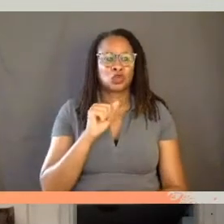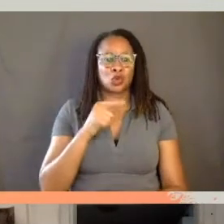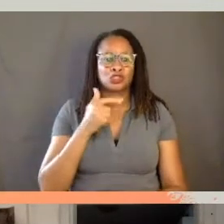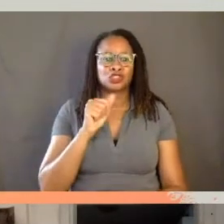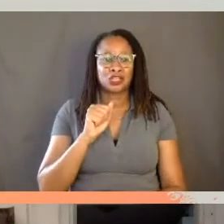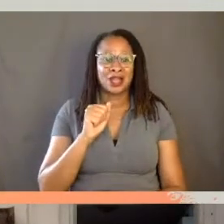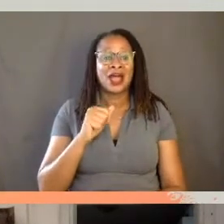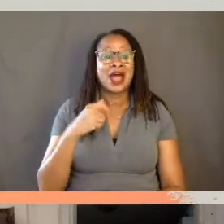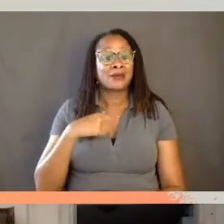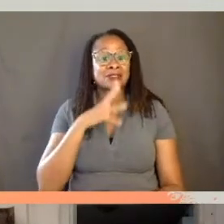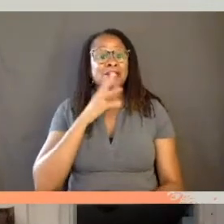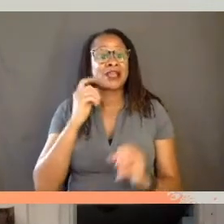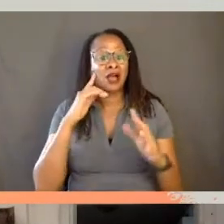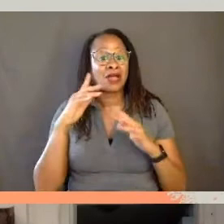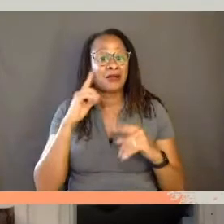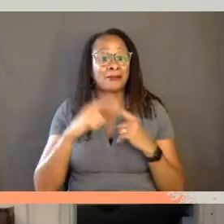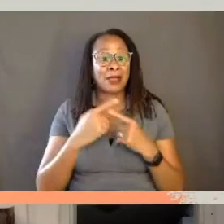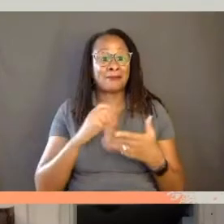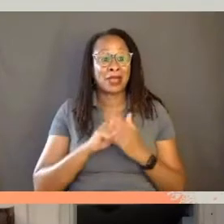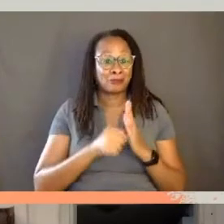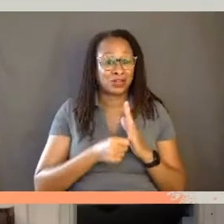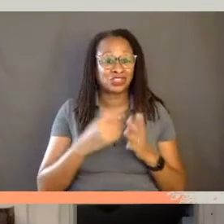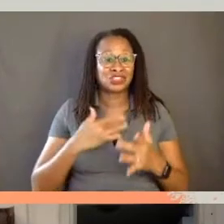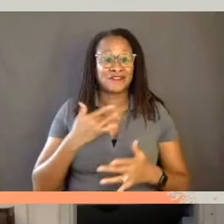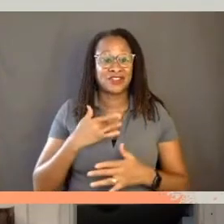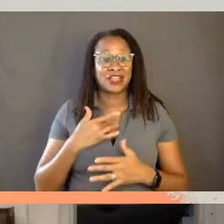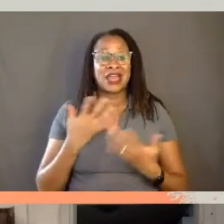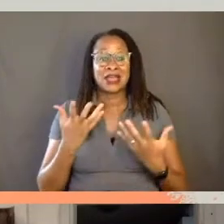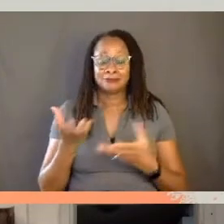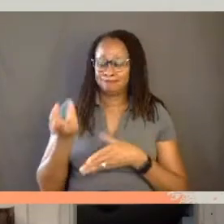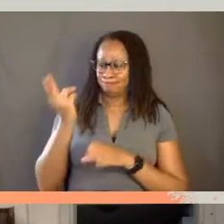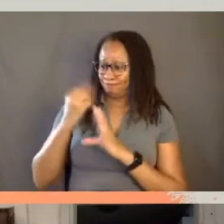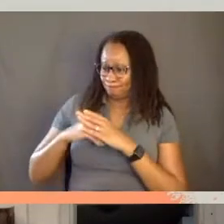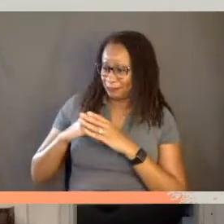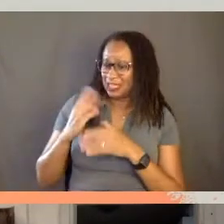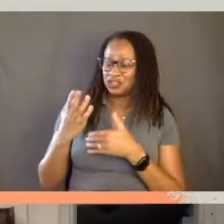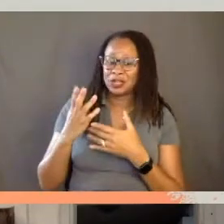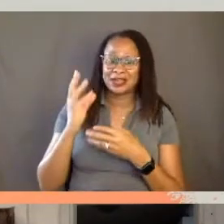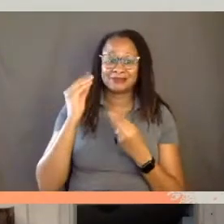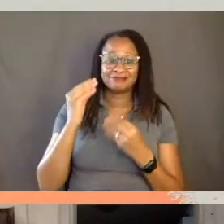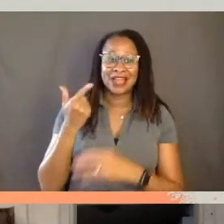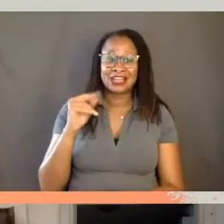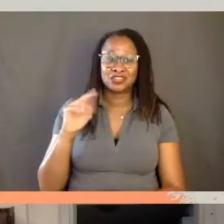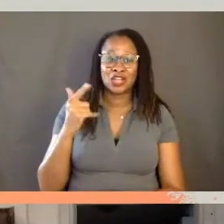and feelings and engaging Angelica and thinking, what do you imagine here?